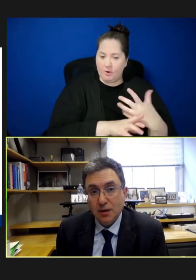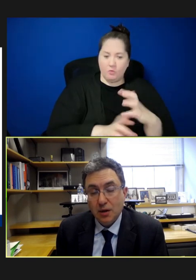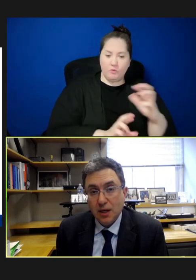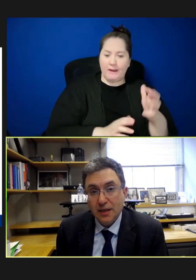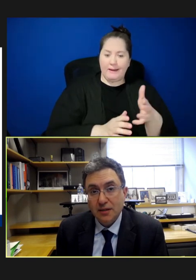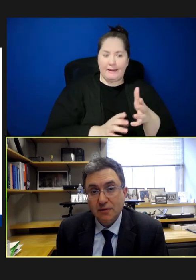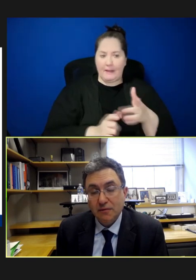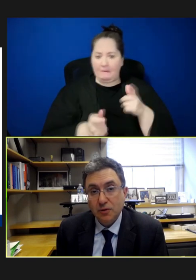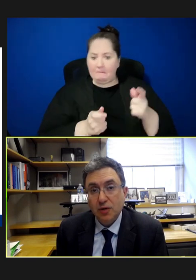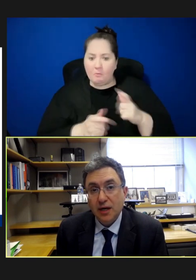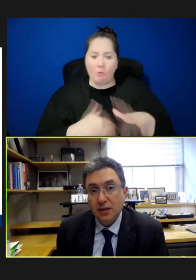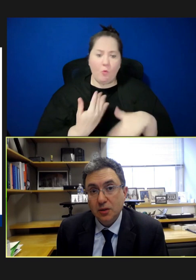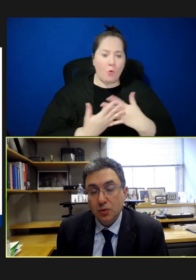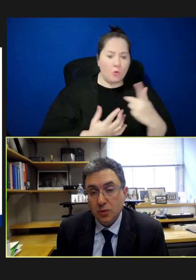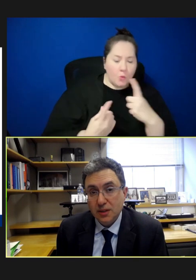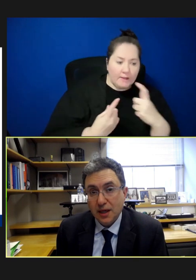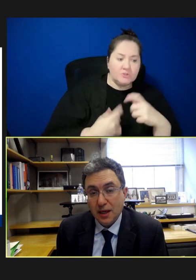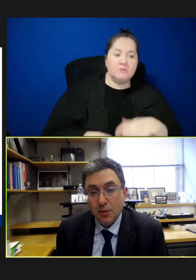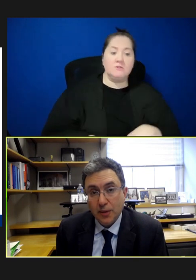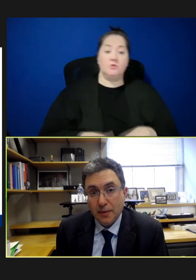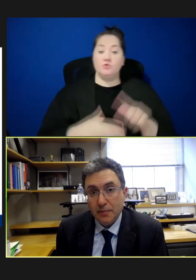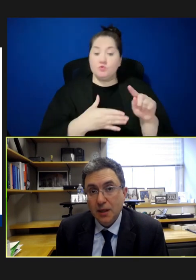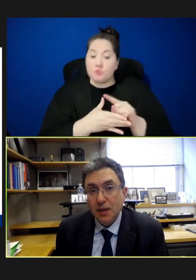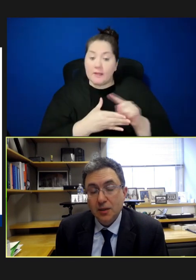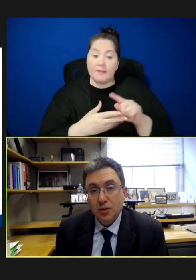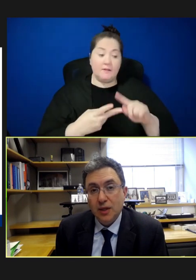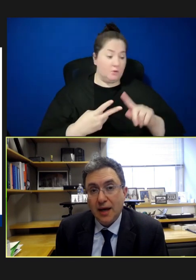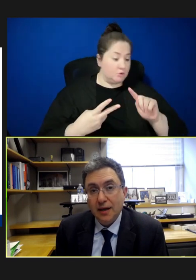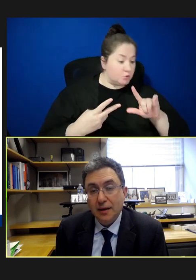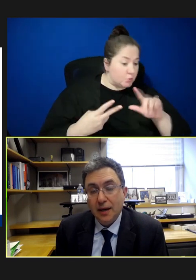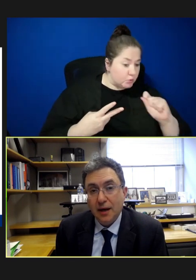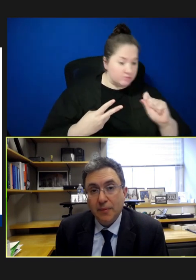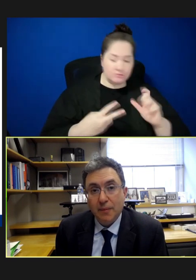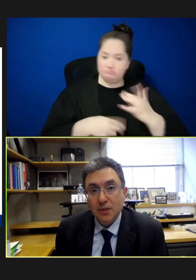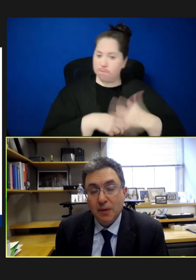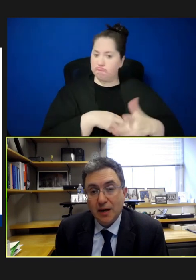are all kinds of different trainings and tools that can help them do that and help them respond